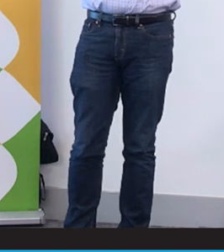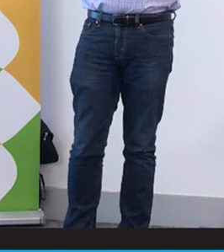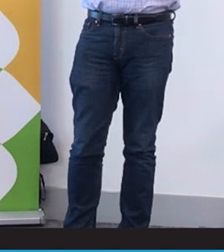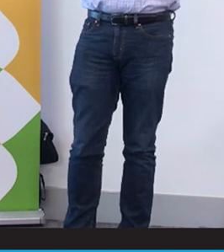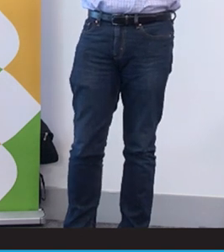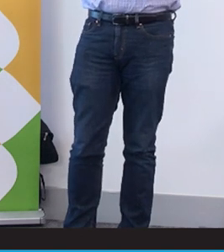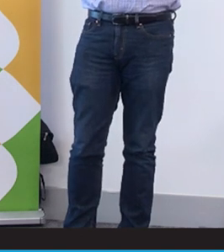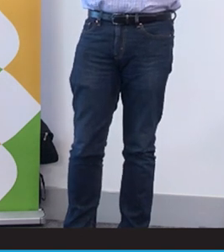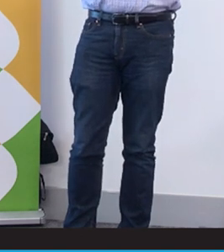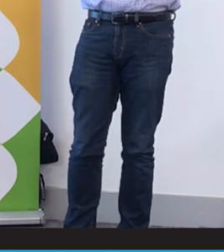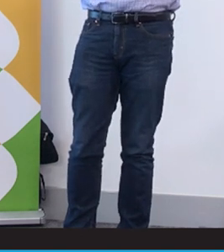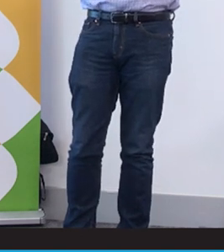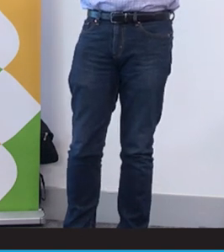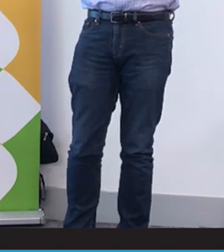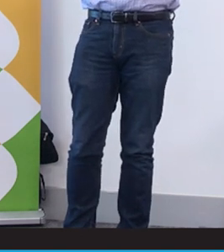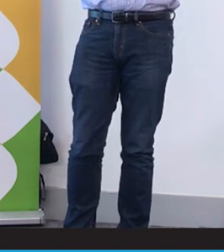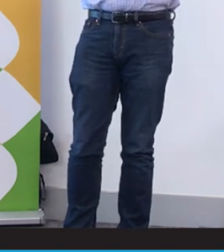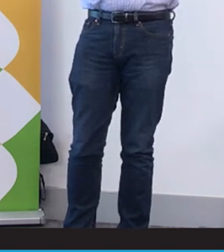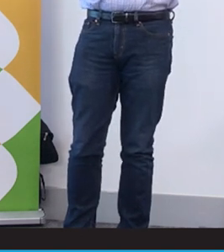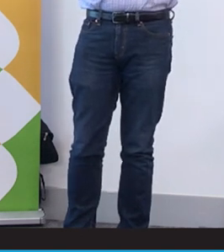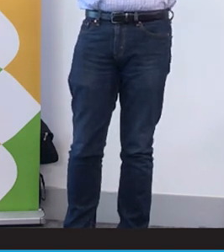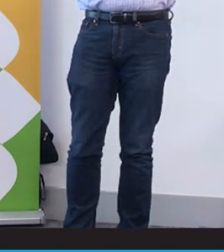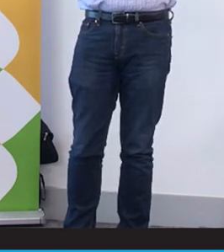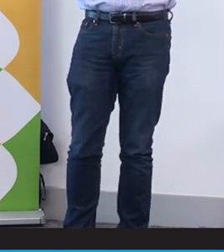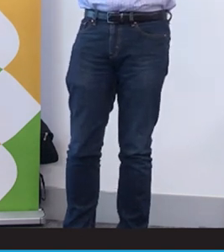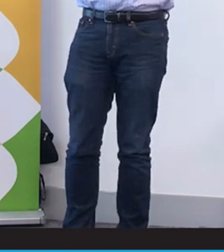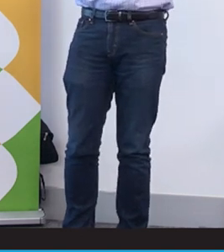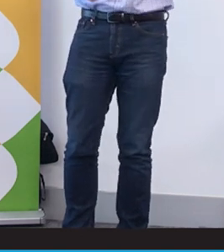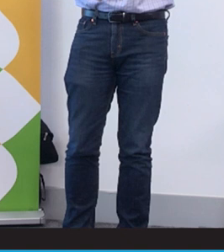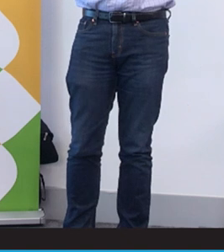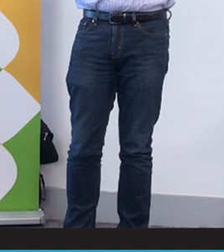and in allowing that person to eventually make a good decision for themselves. So often Auslan is